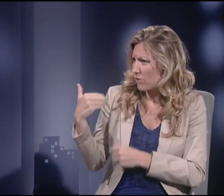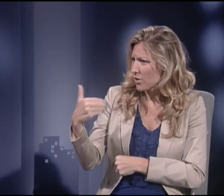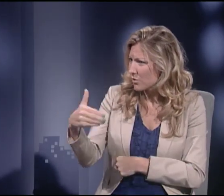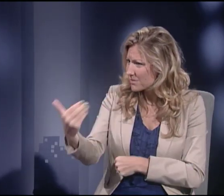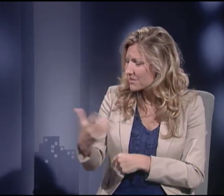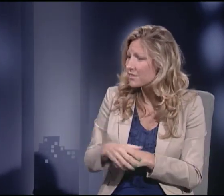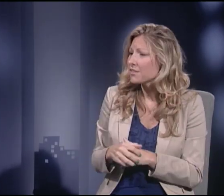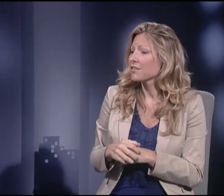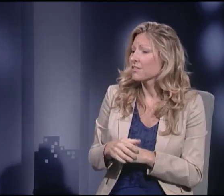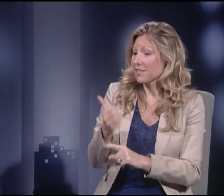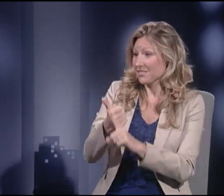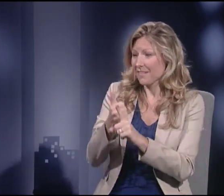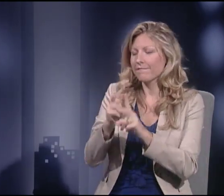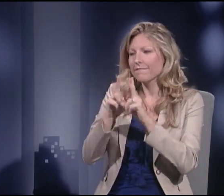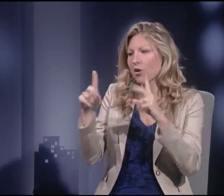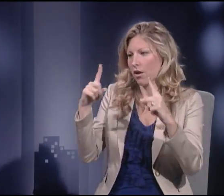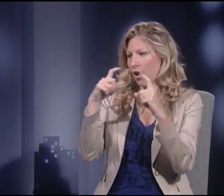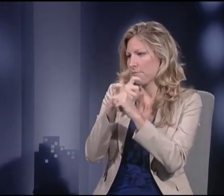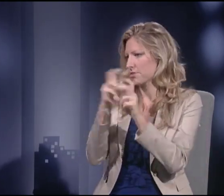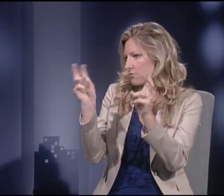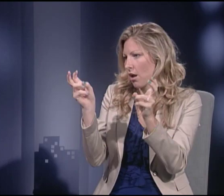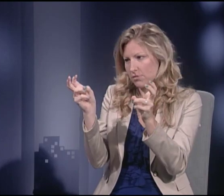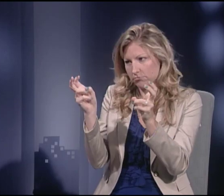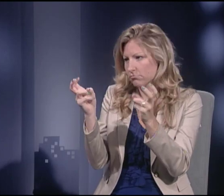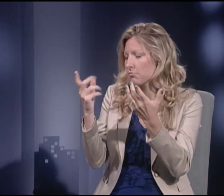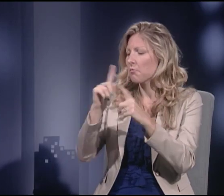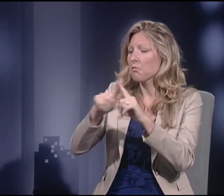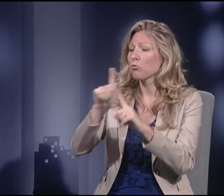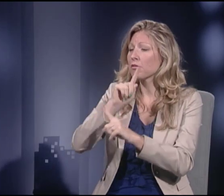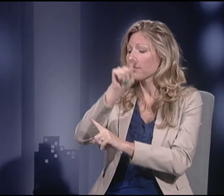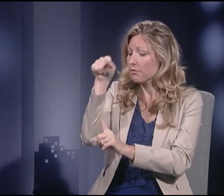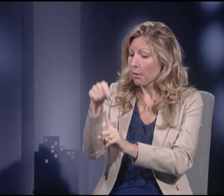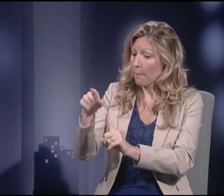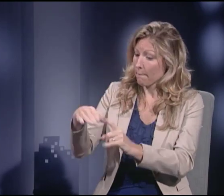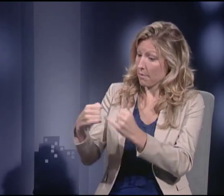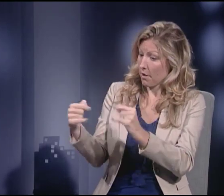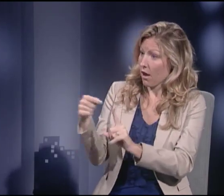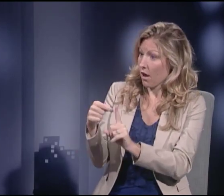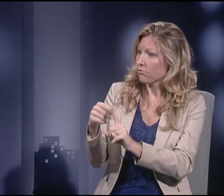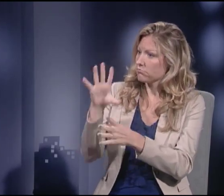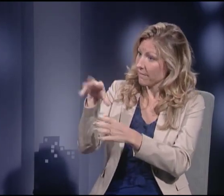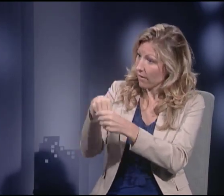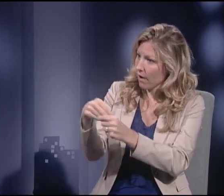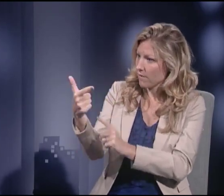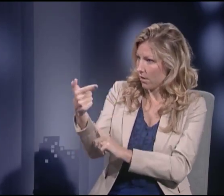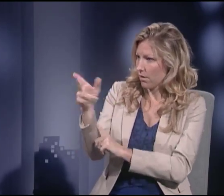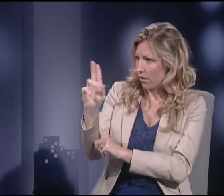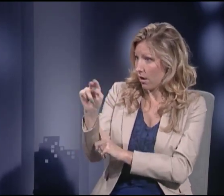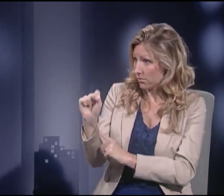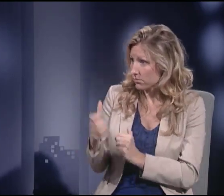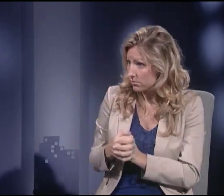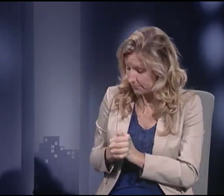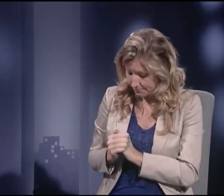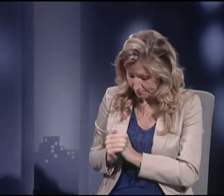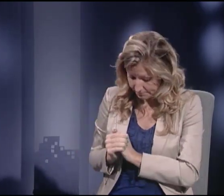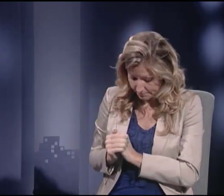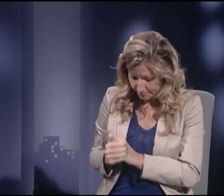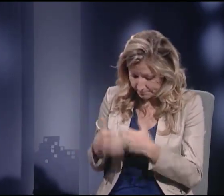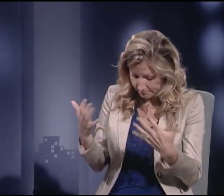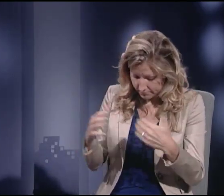It seems that they're happening more and more frequently and I know it's a very complicated topic, but the bottom line is that it involves guns.